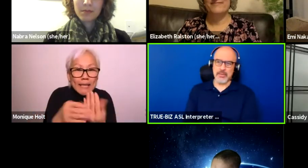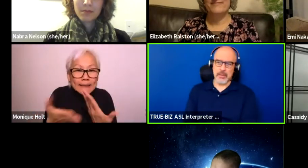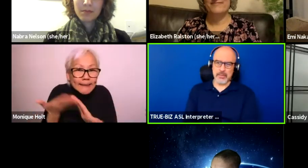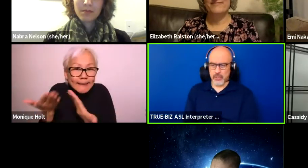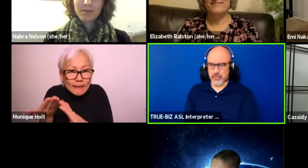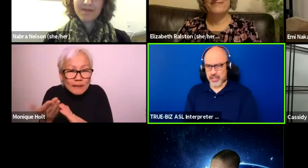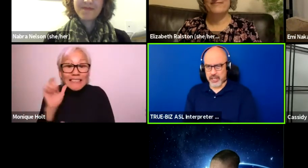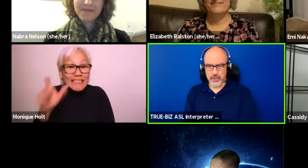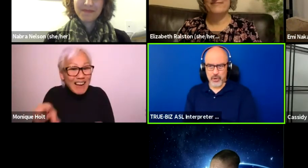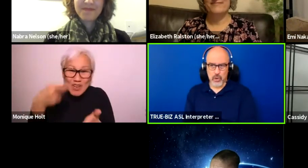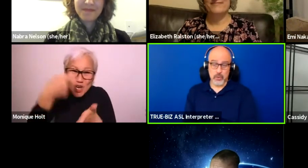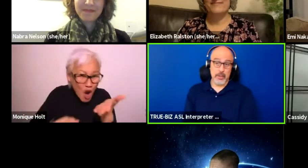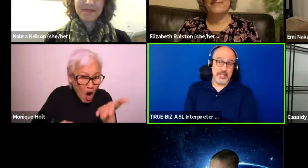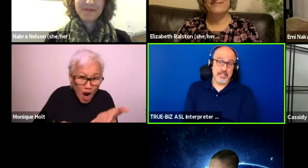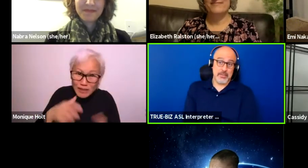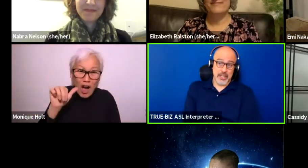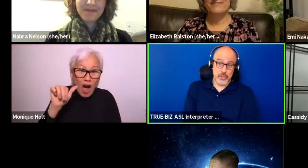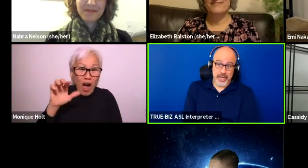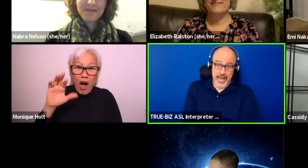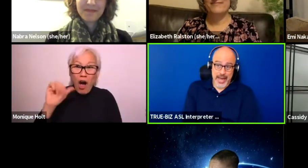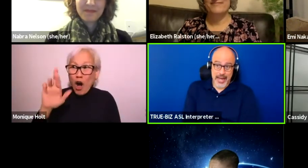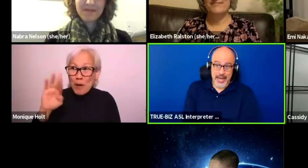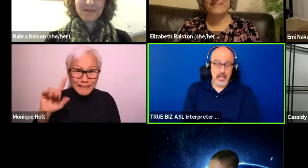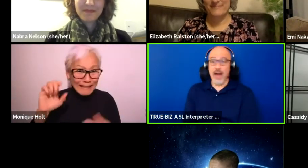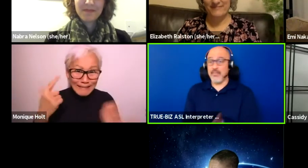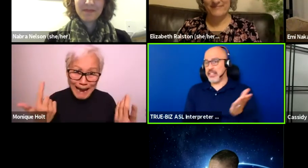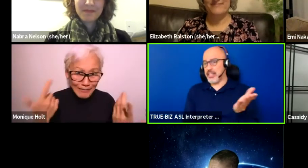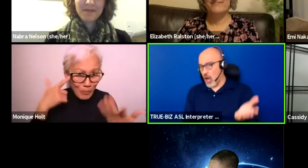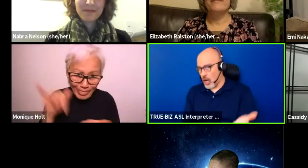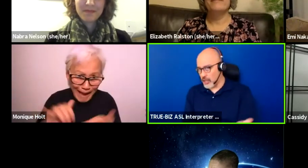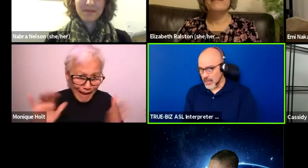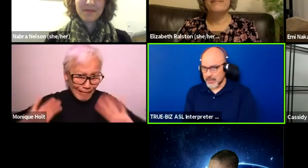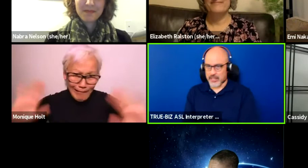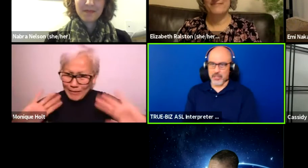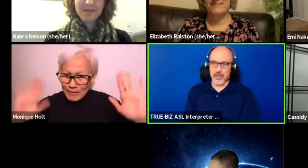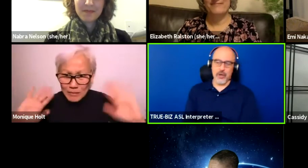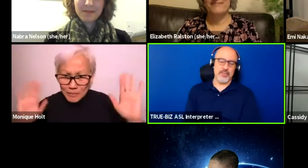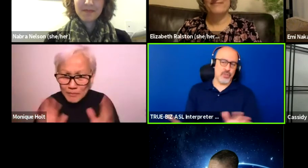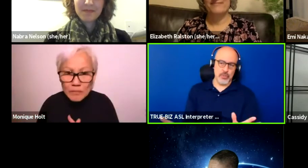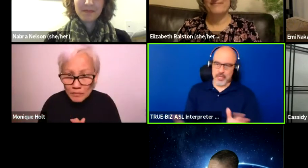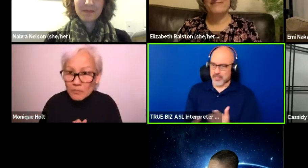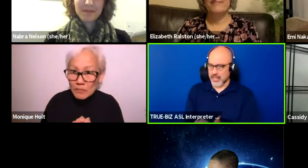Maybe something that you can check on your own or maybe something that you can add. Obviously cost, I mean, you know, if it's too much,